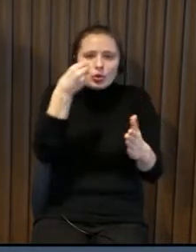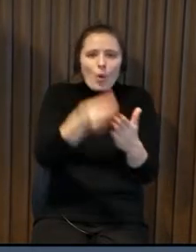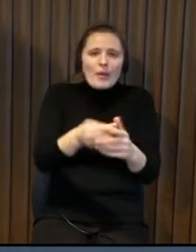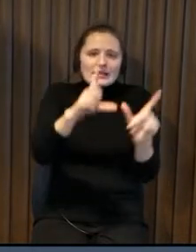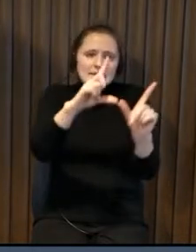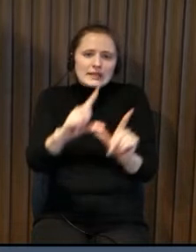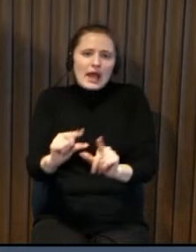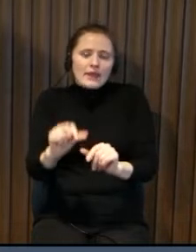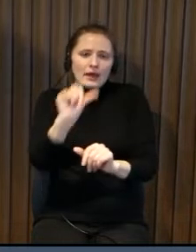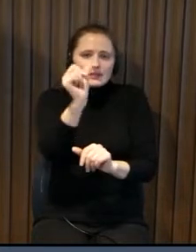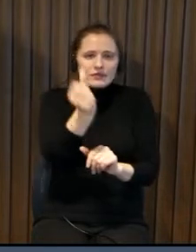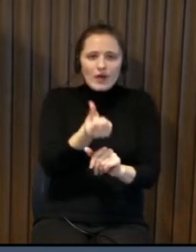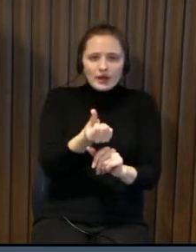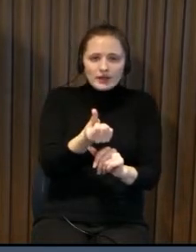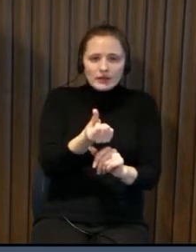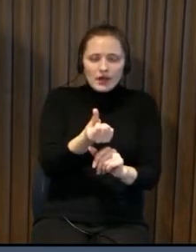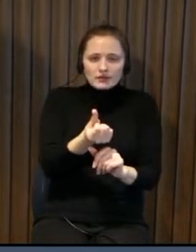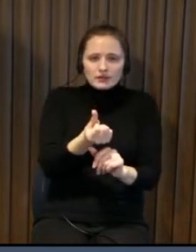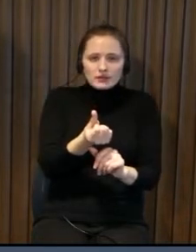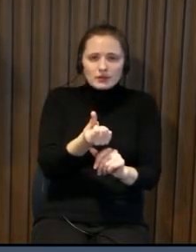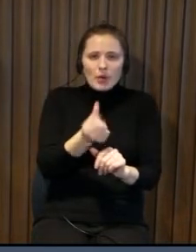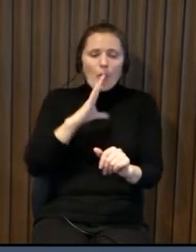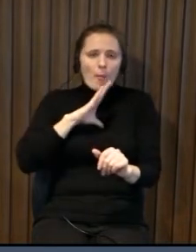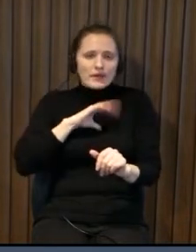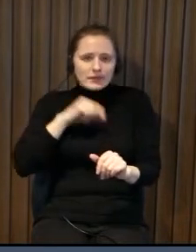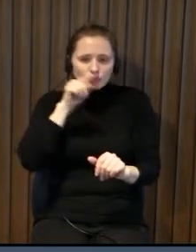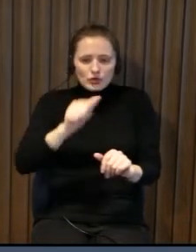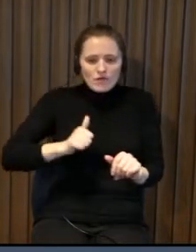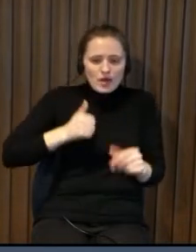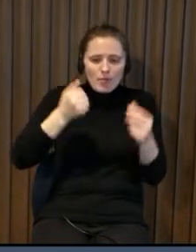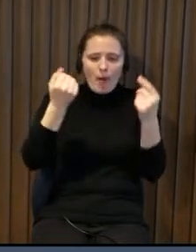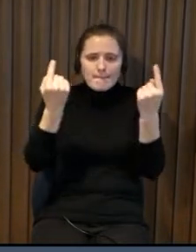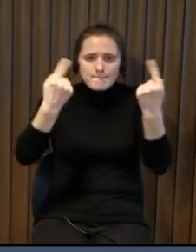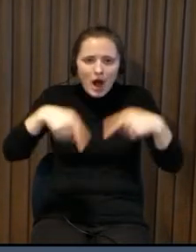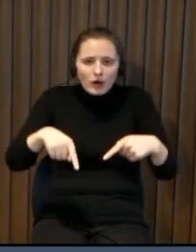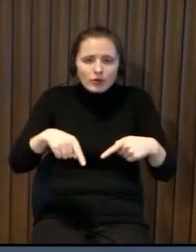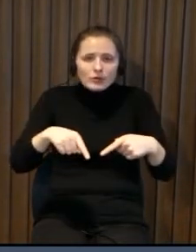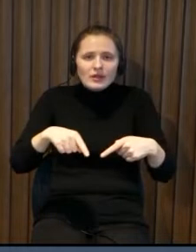wheelchairs to get somewhere but then later there is nobody who takes care of the maintenance and